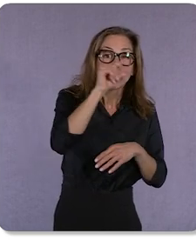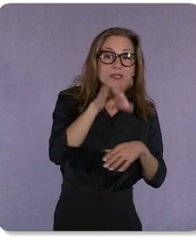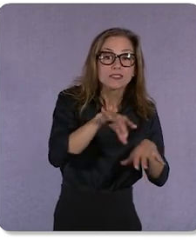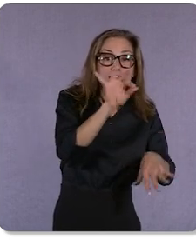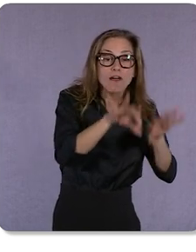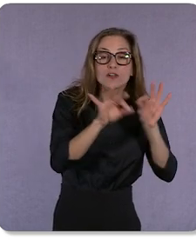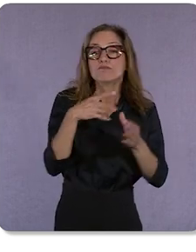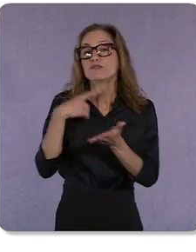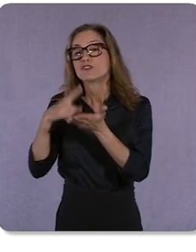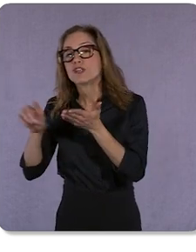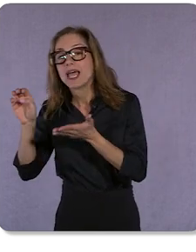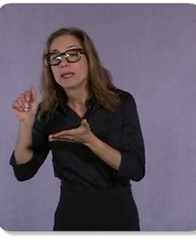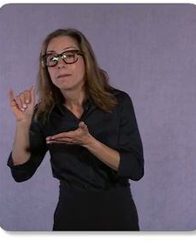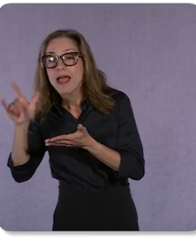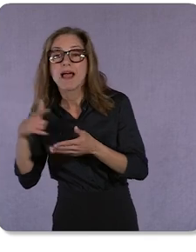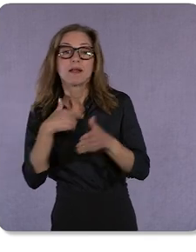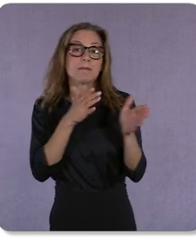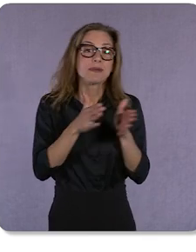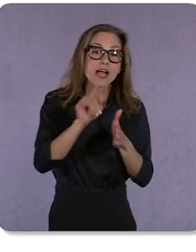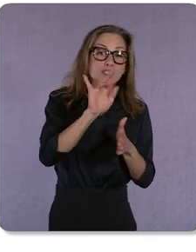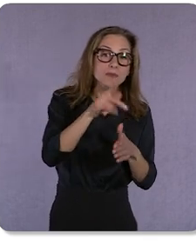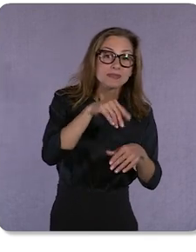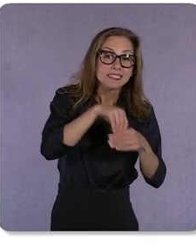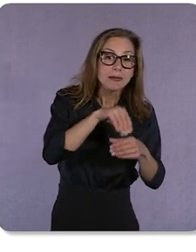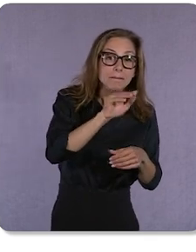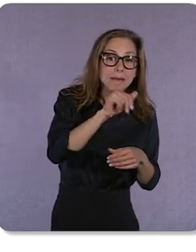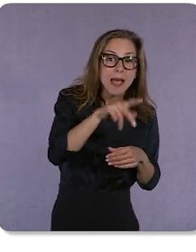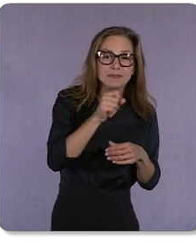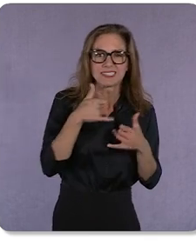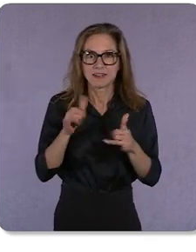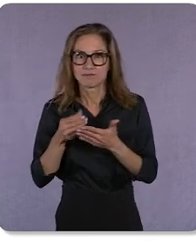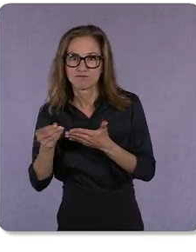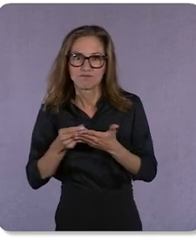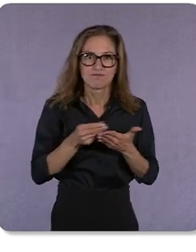or while planning a trip within Maps. People are shopping in spontaneous moments